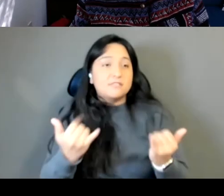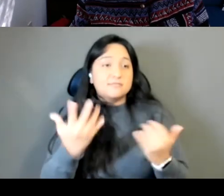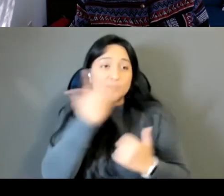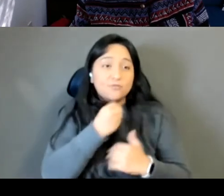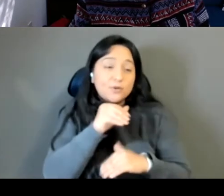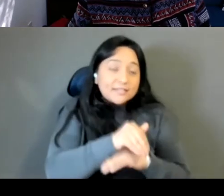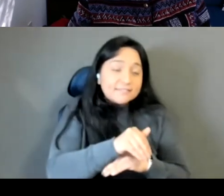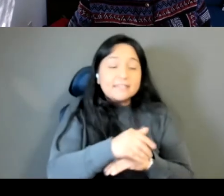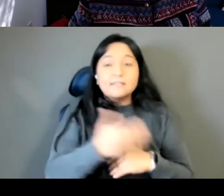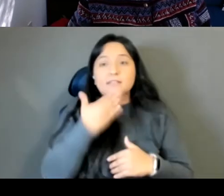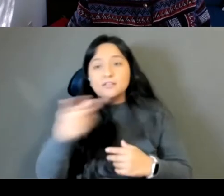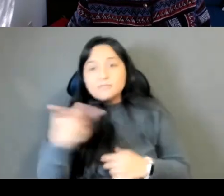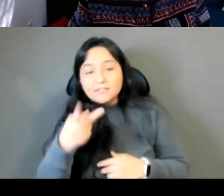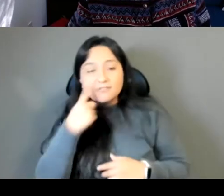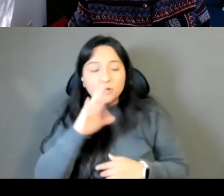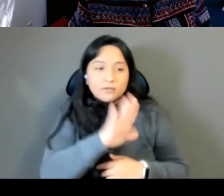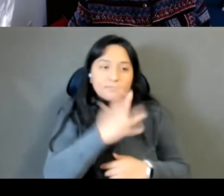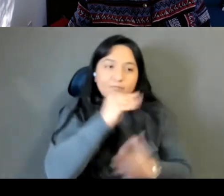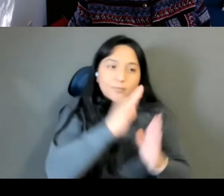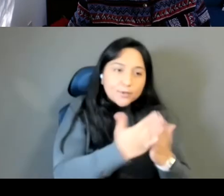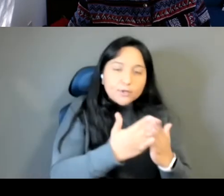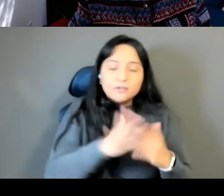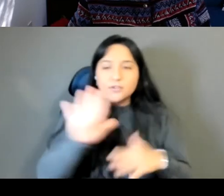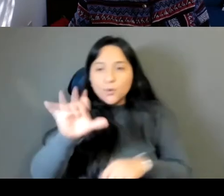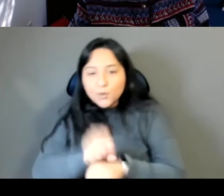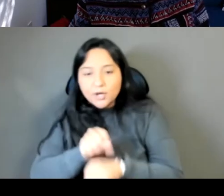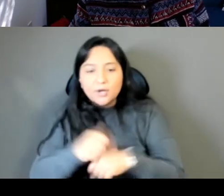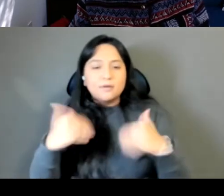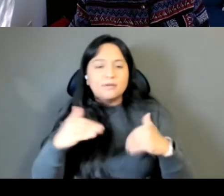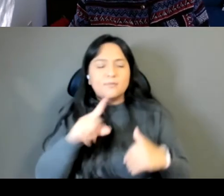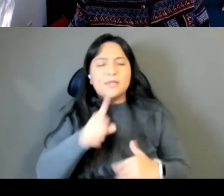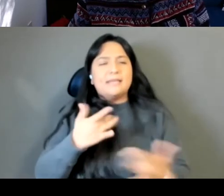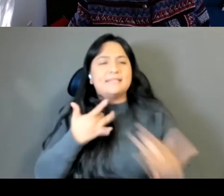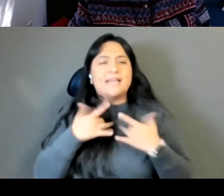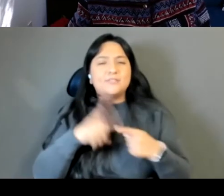thank you Sunni SIR for the work you do I'm so excited to read your forthcoming novel.